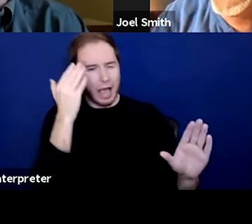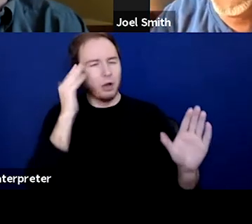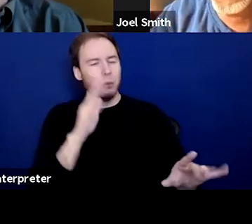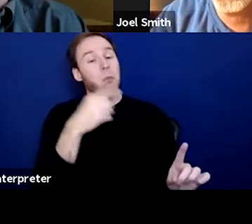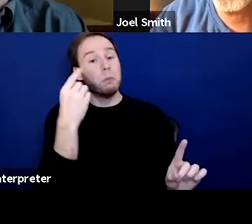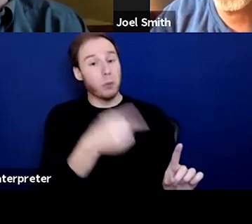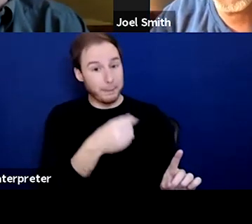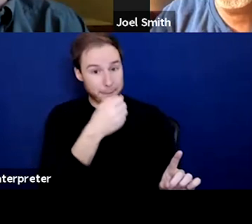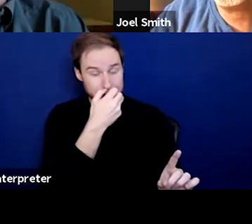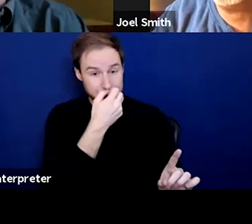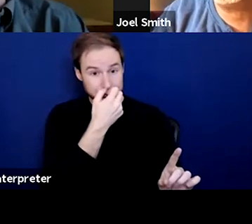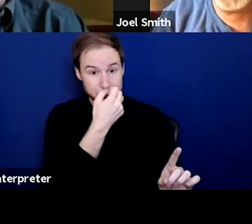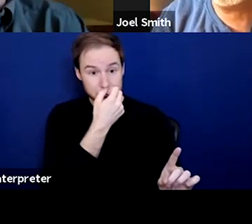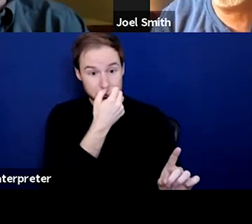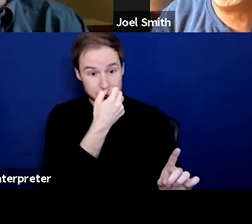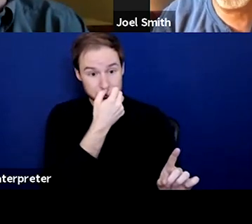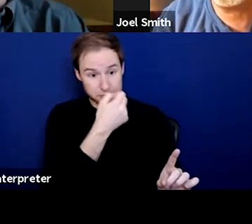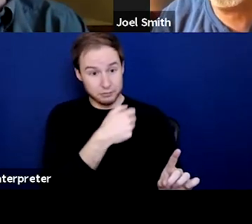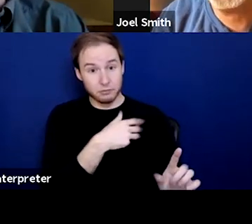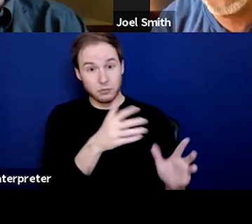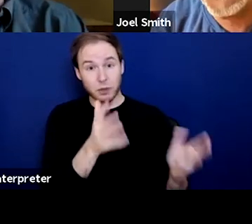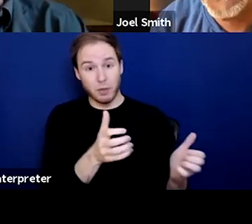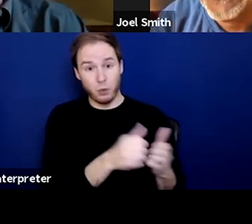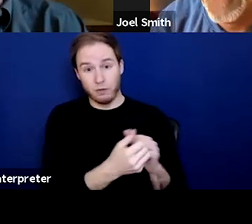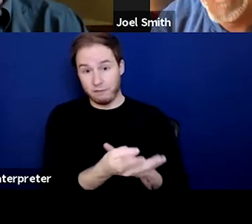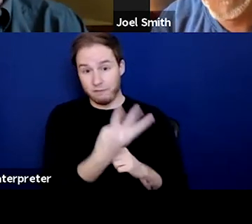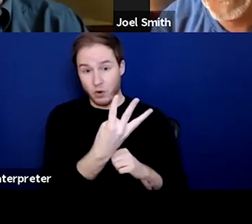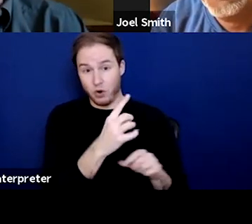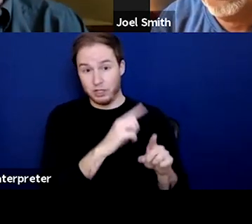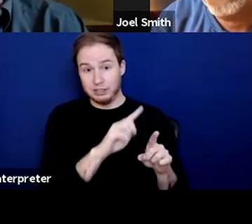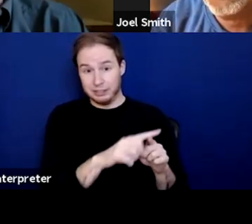is from talking to four different doctors about that,